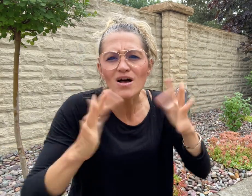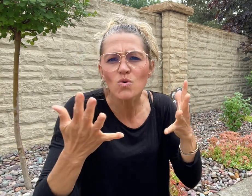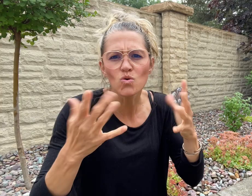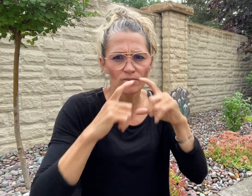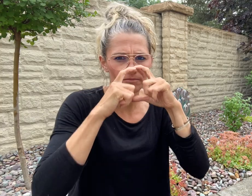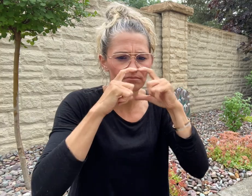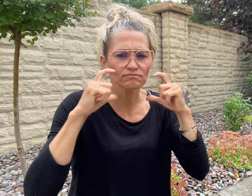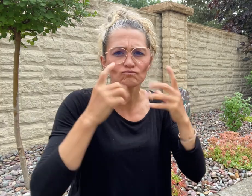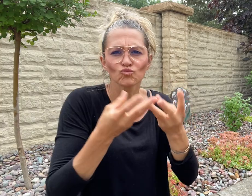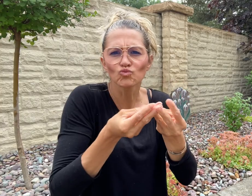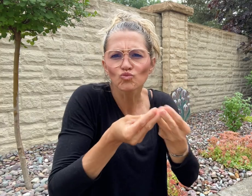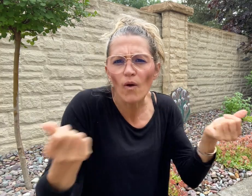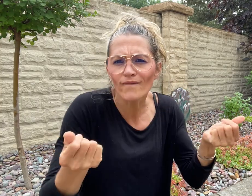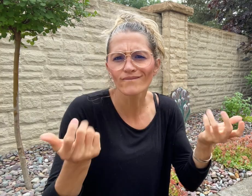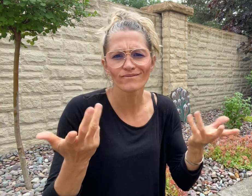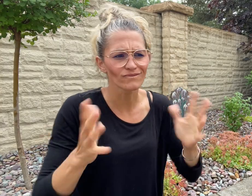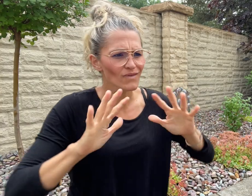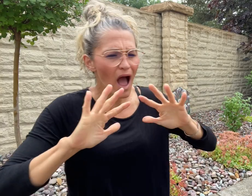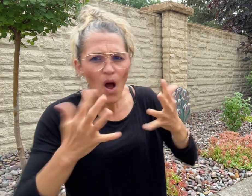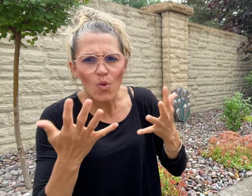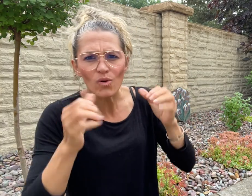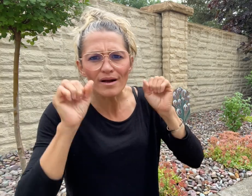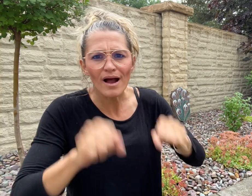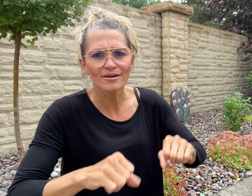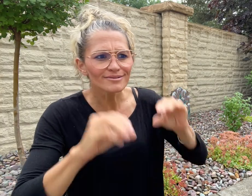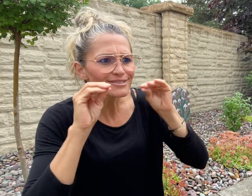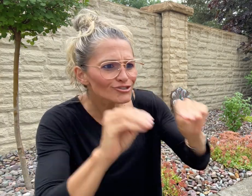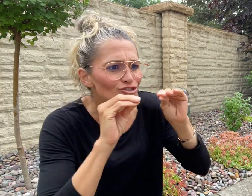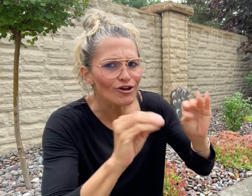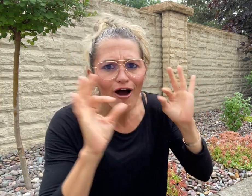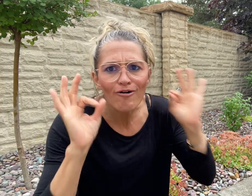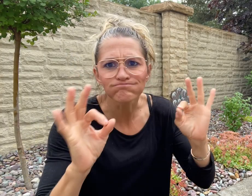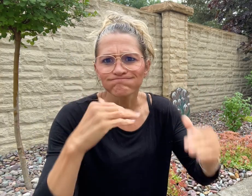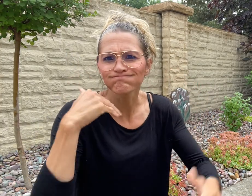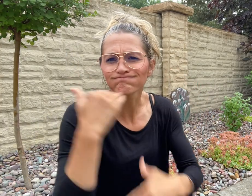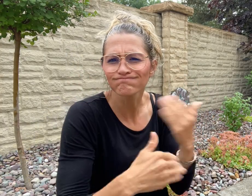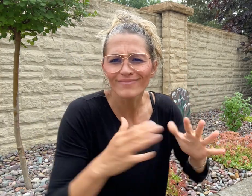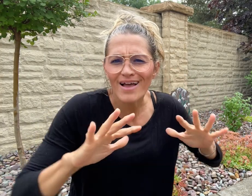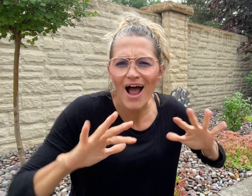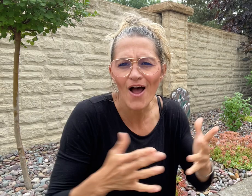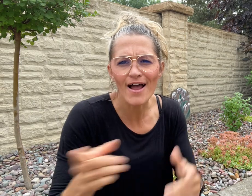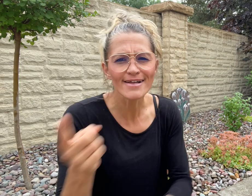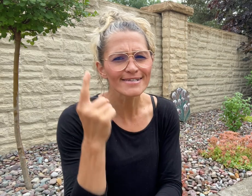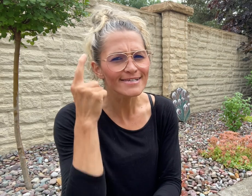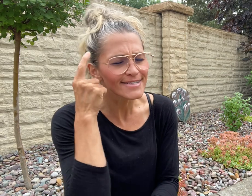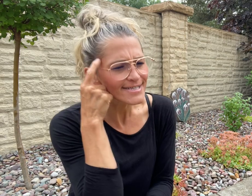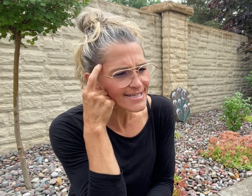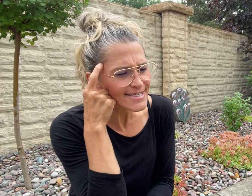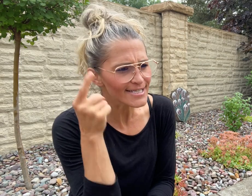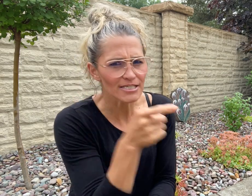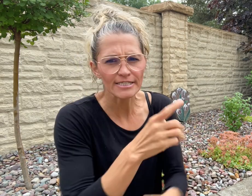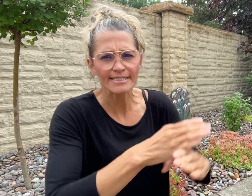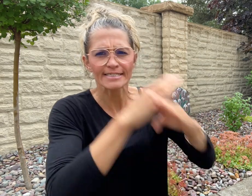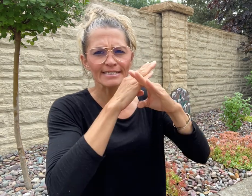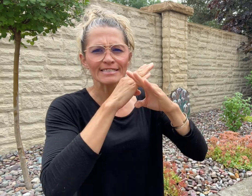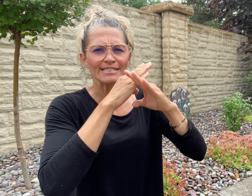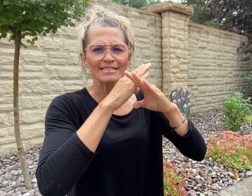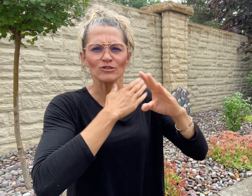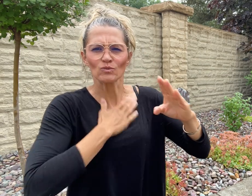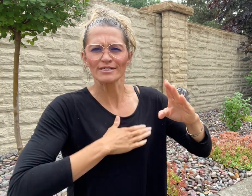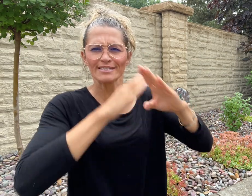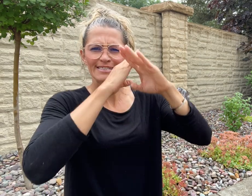so she tried to find out ways to make teaching possible.